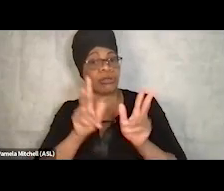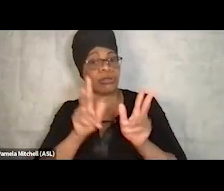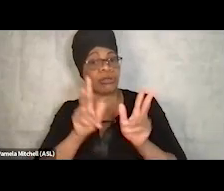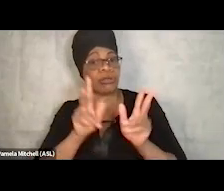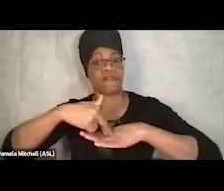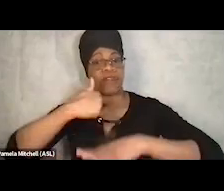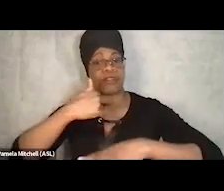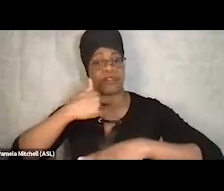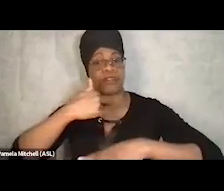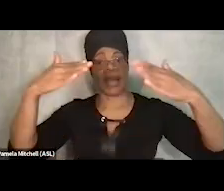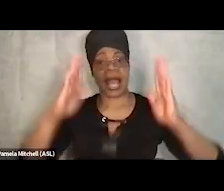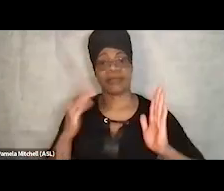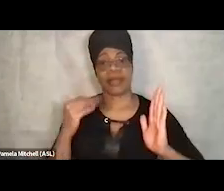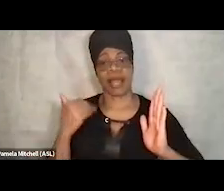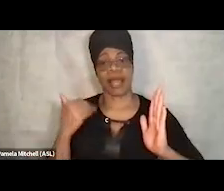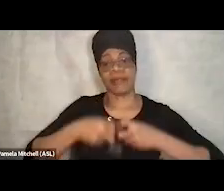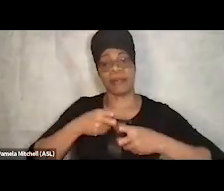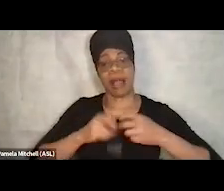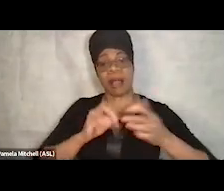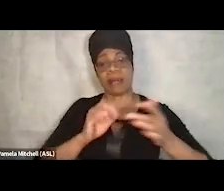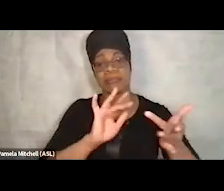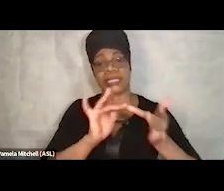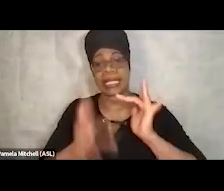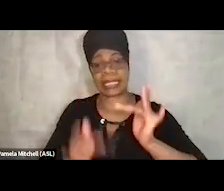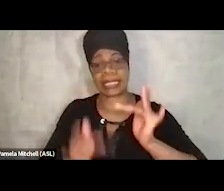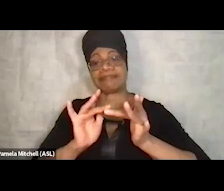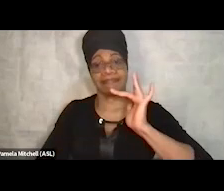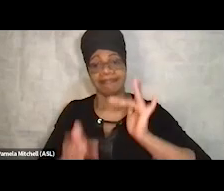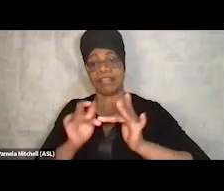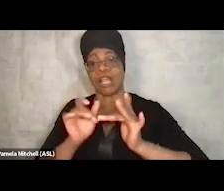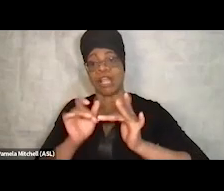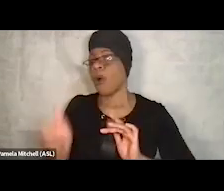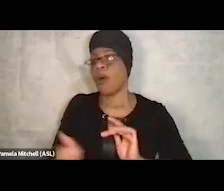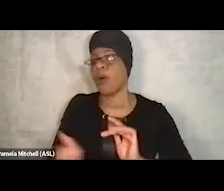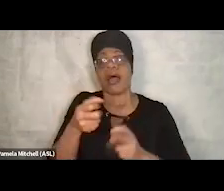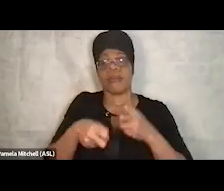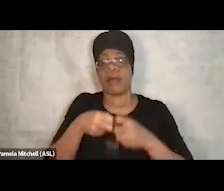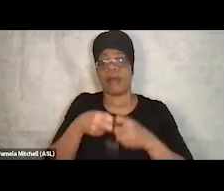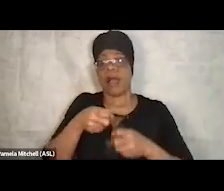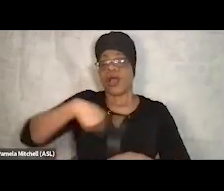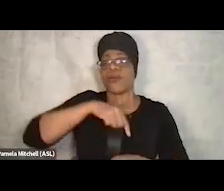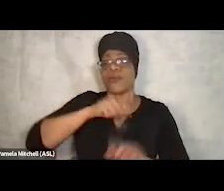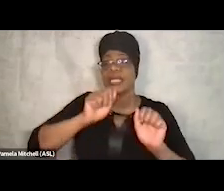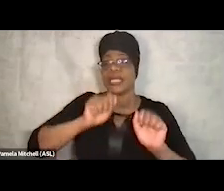we're having some issues connecting with them or some other issues going on. We can bring that client up and be a part of those meetings